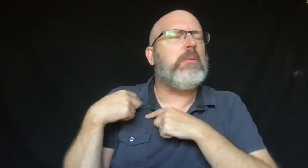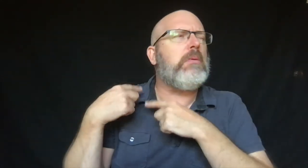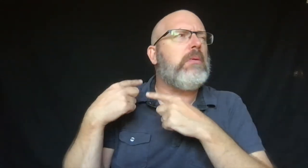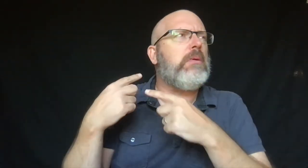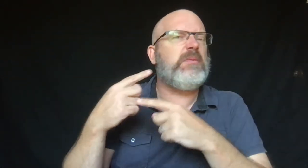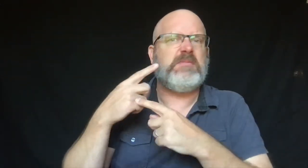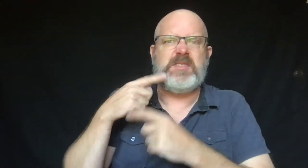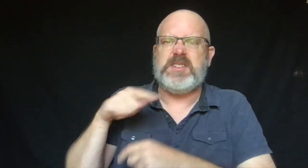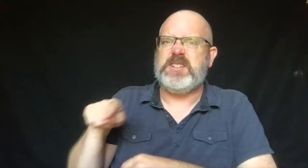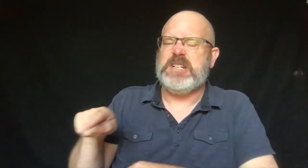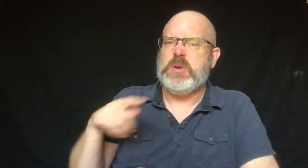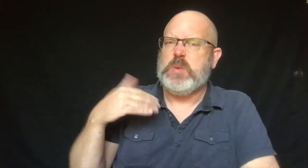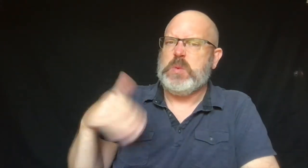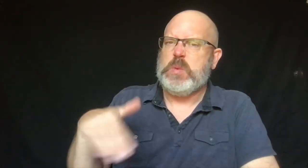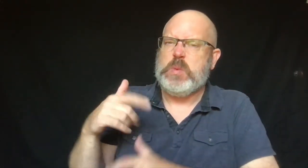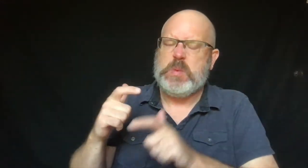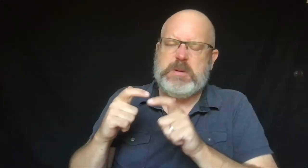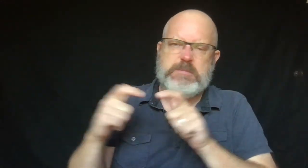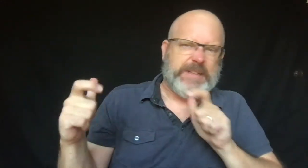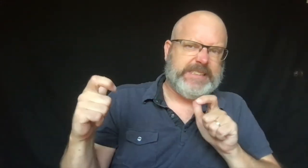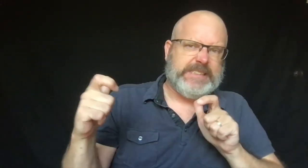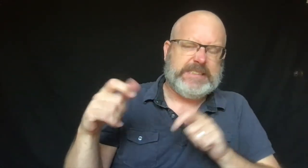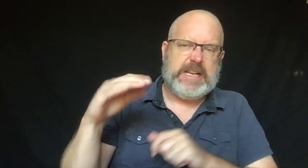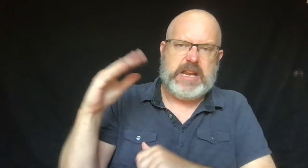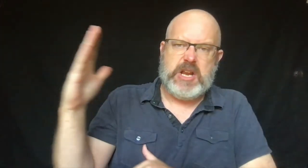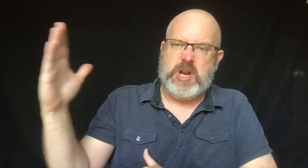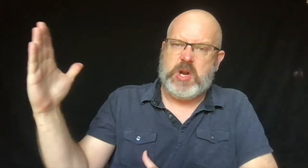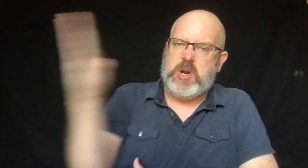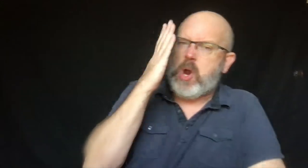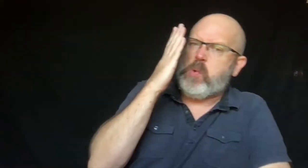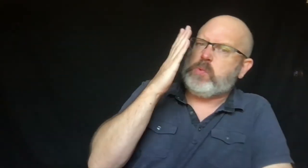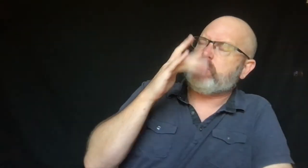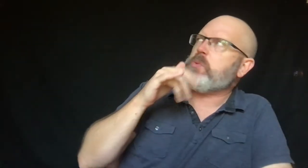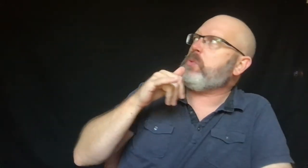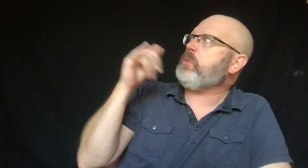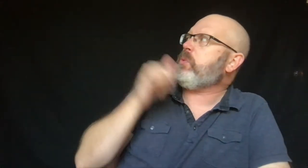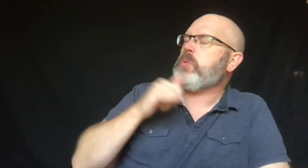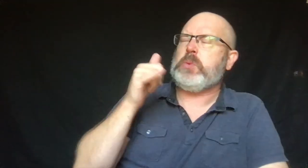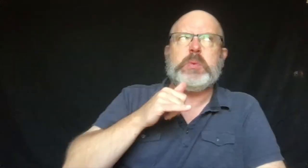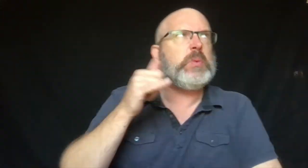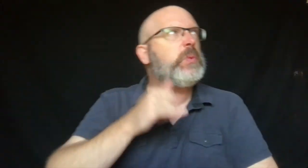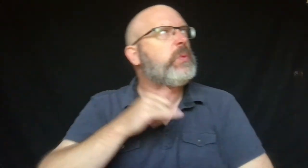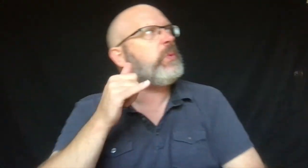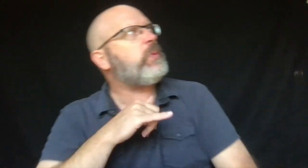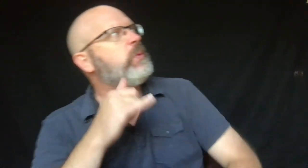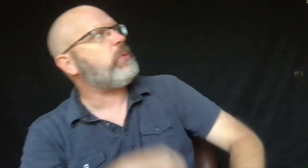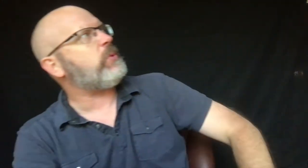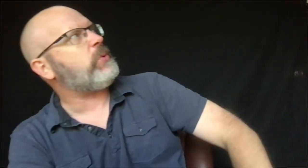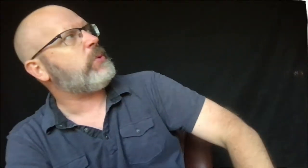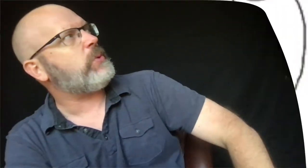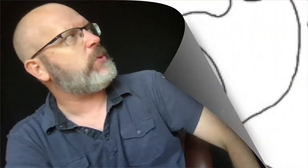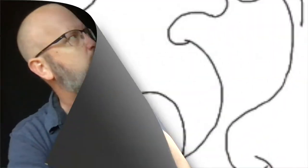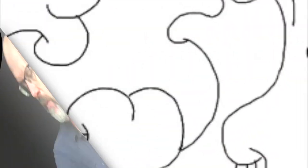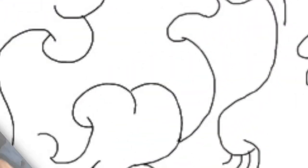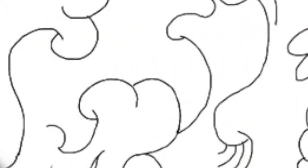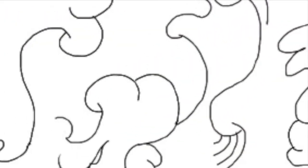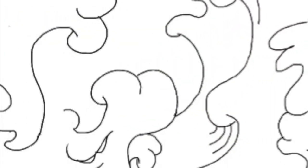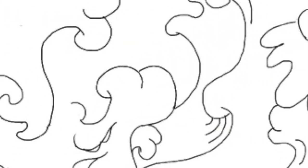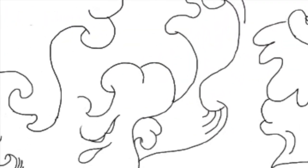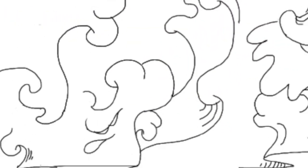They had had storms before, but this one seemed bigger and closer.